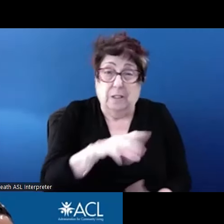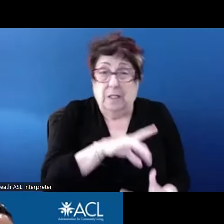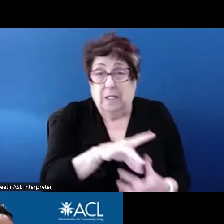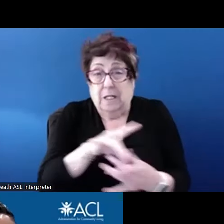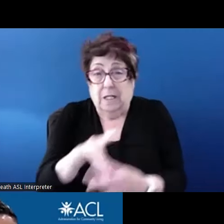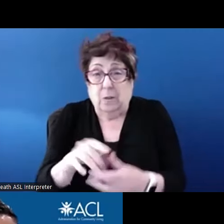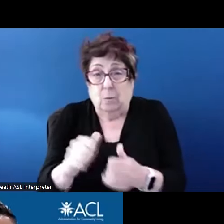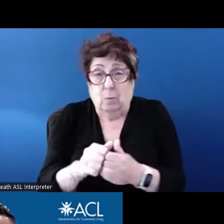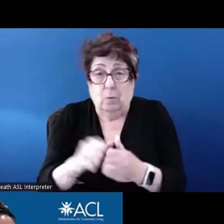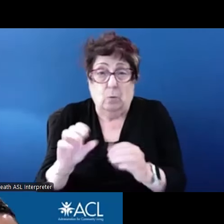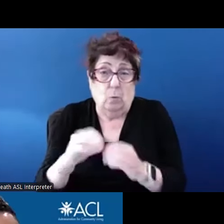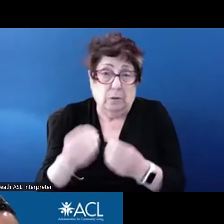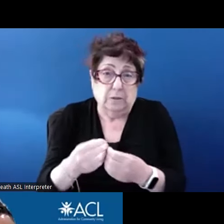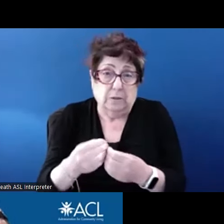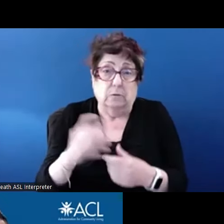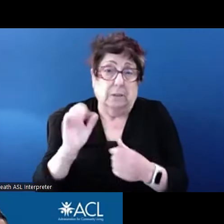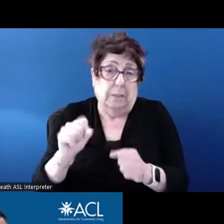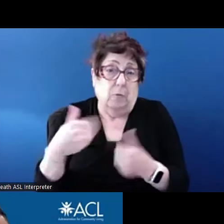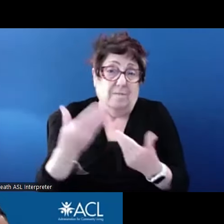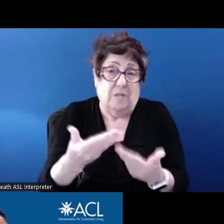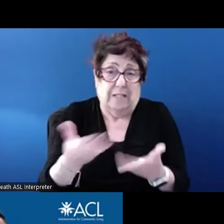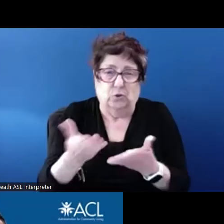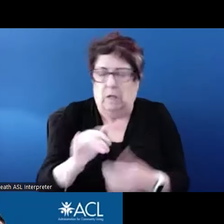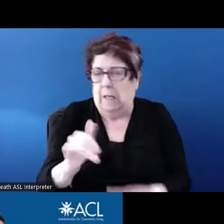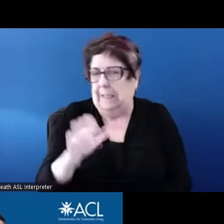I think it should happen